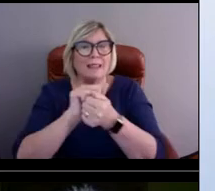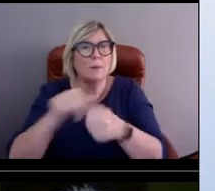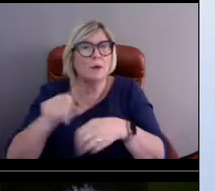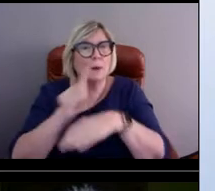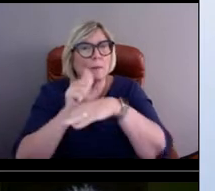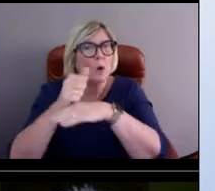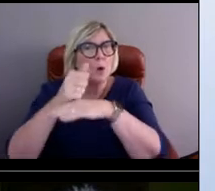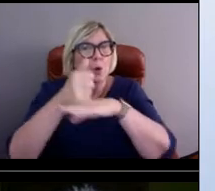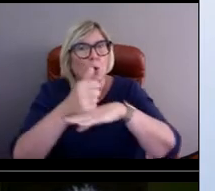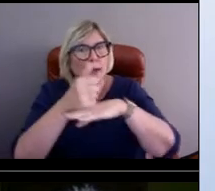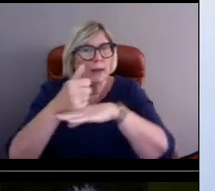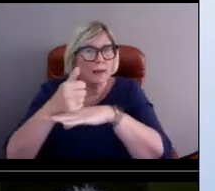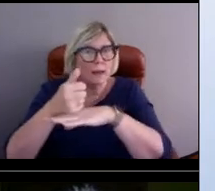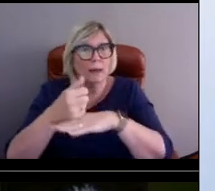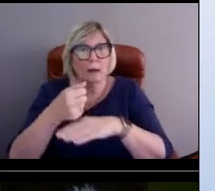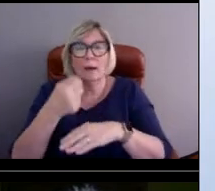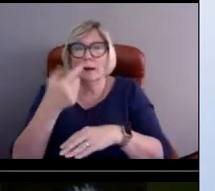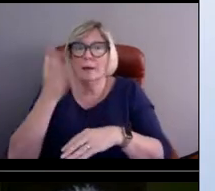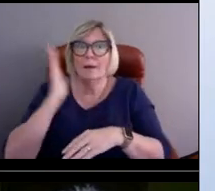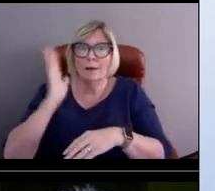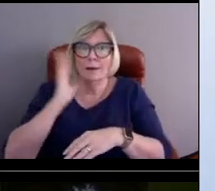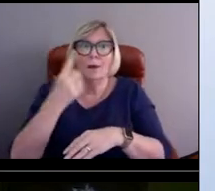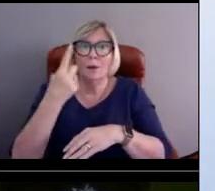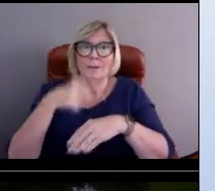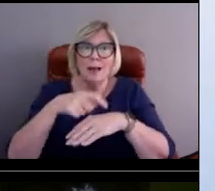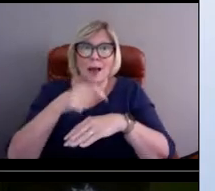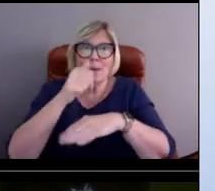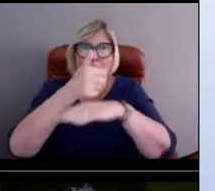of a buoy flipped over due to a storm,